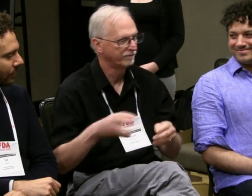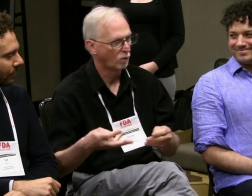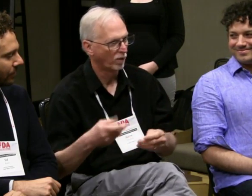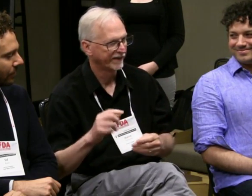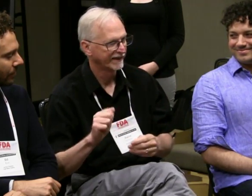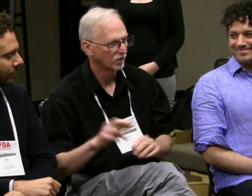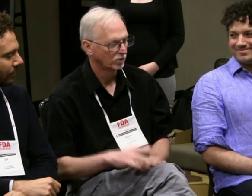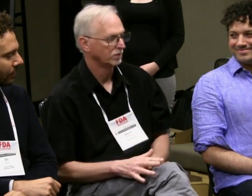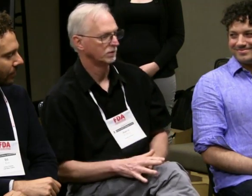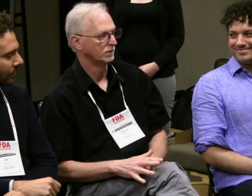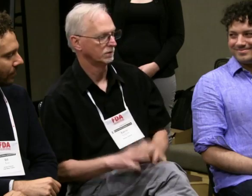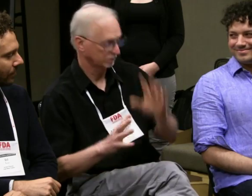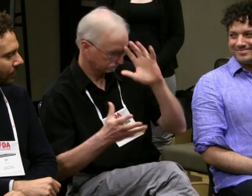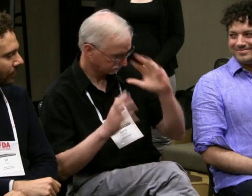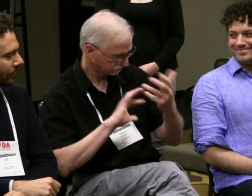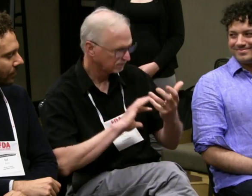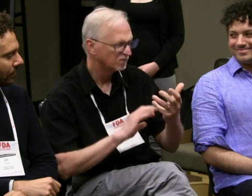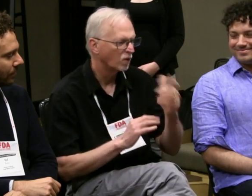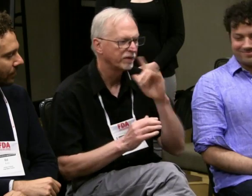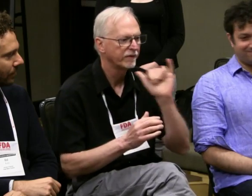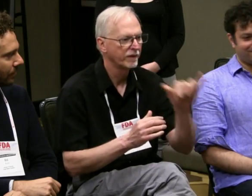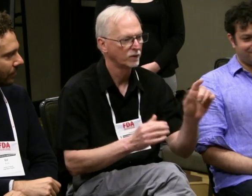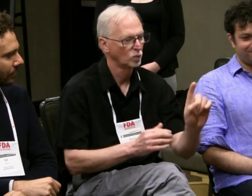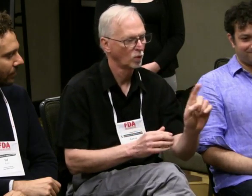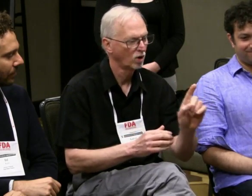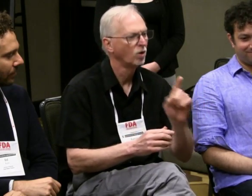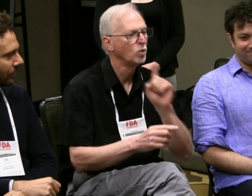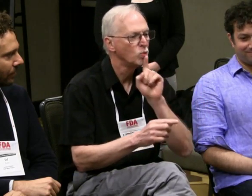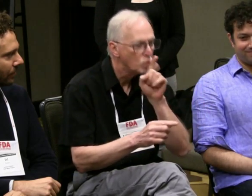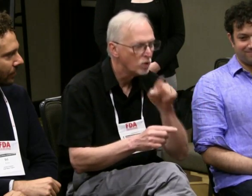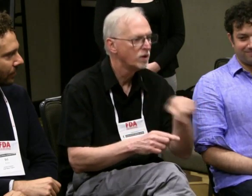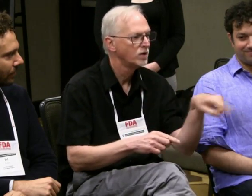which is with your mouth. So it's time to sort of change that thinking,